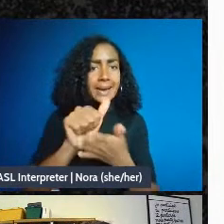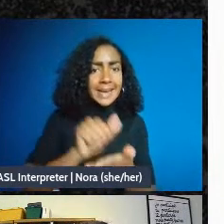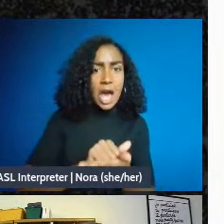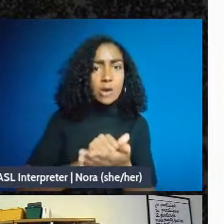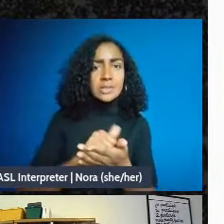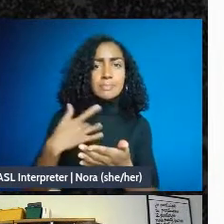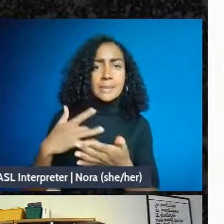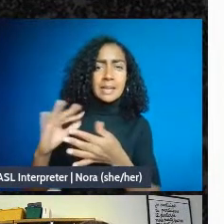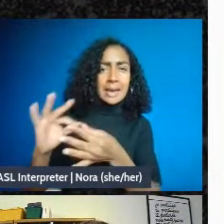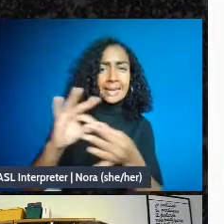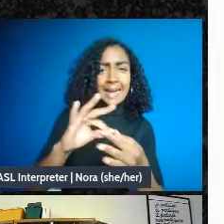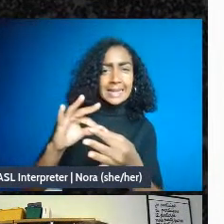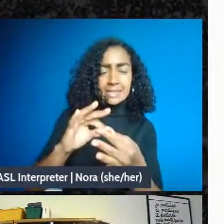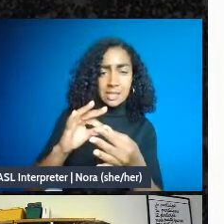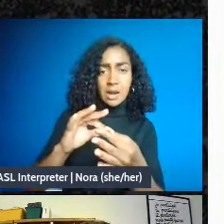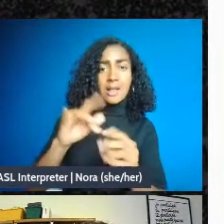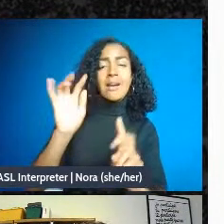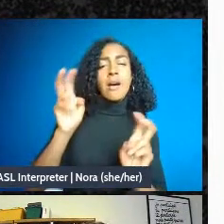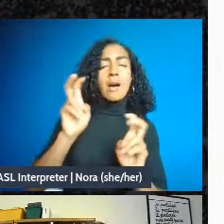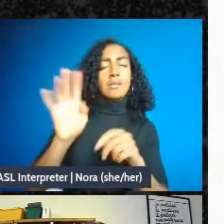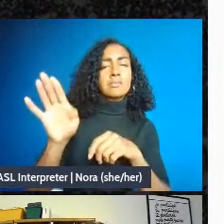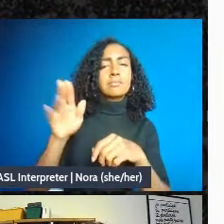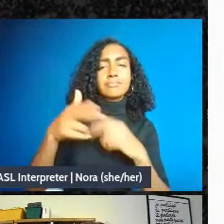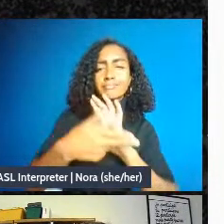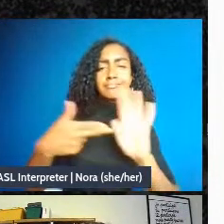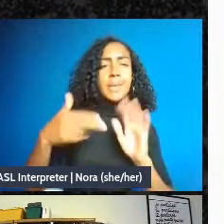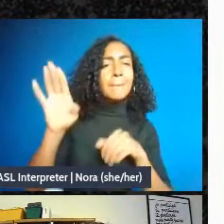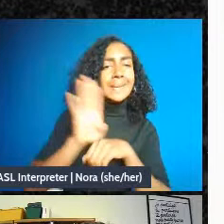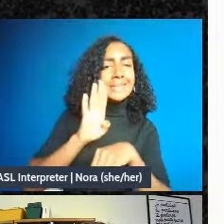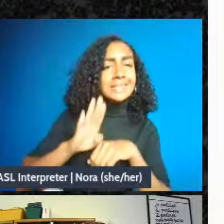a business profile, or a business account if you're using a place like Venmo or Paypal.